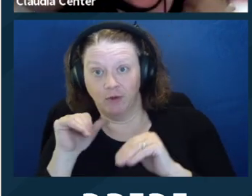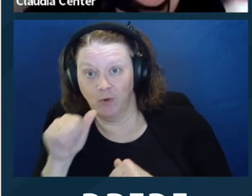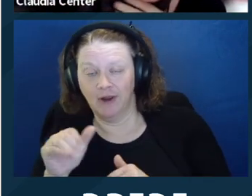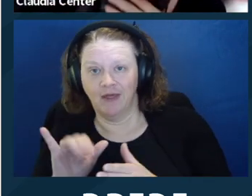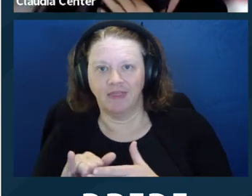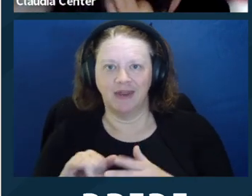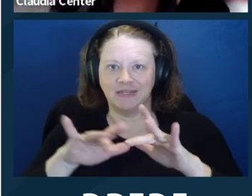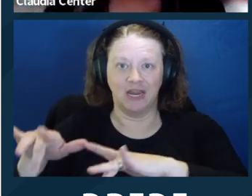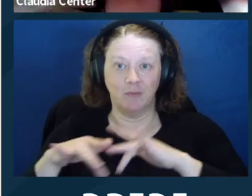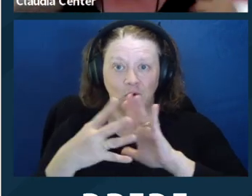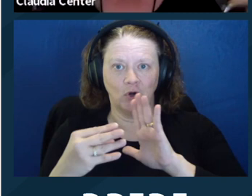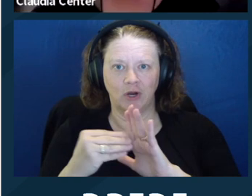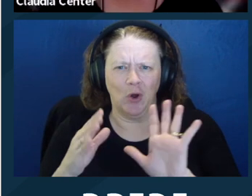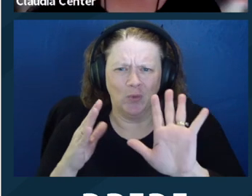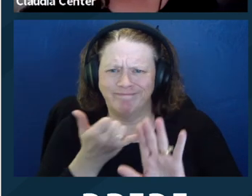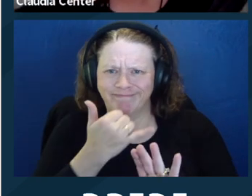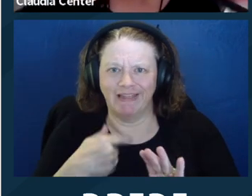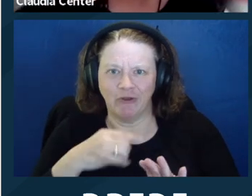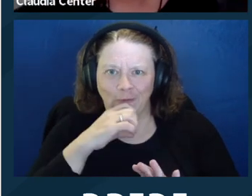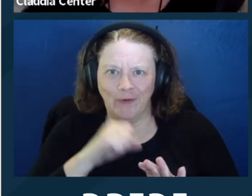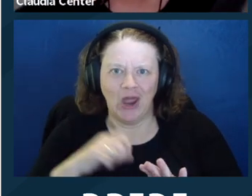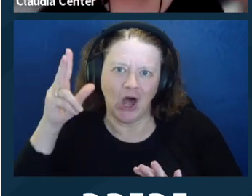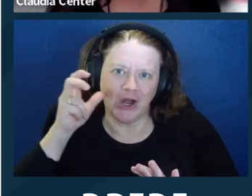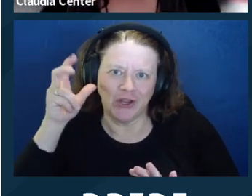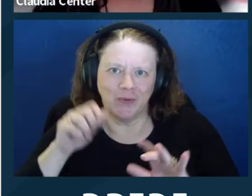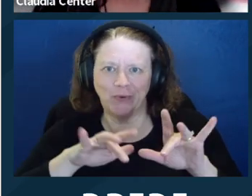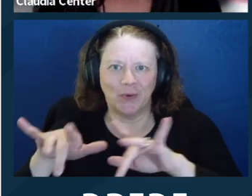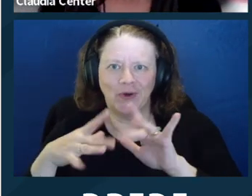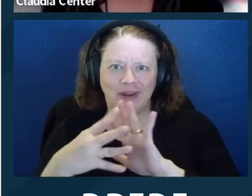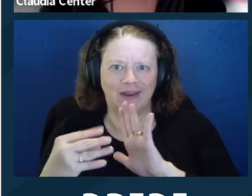would exist. So just something to think twice about.